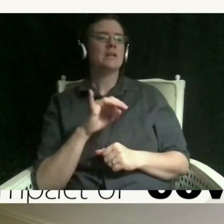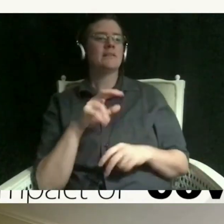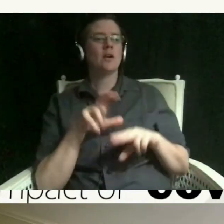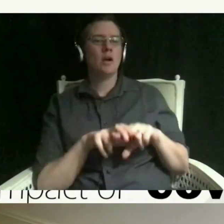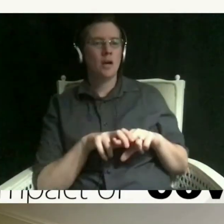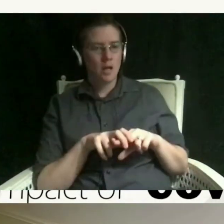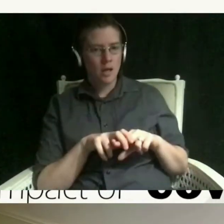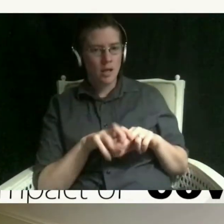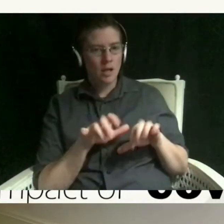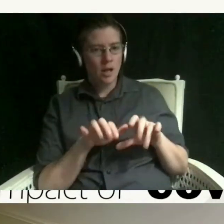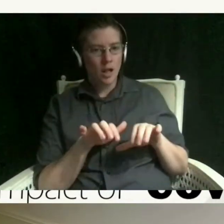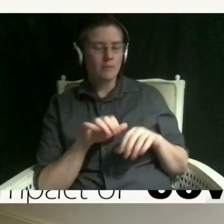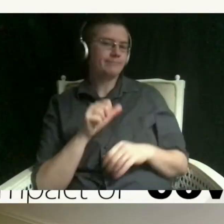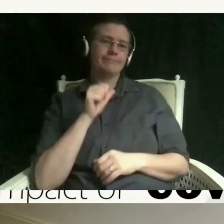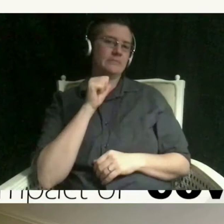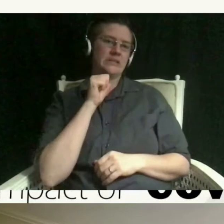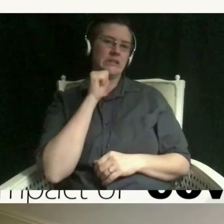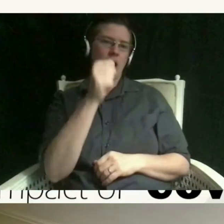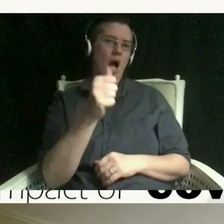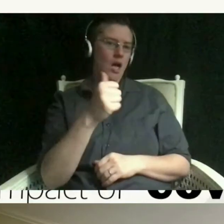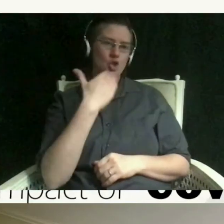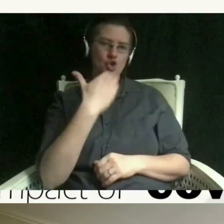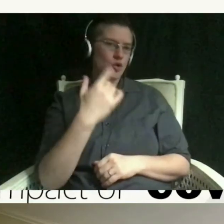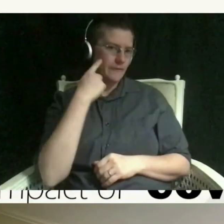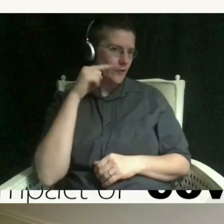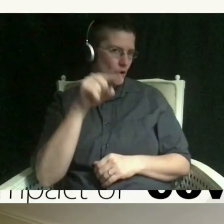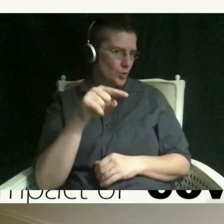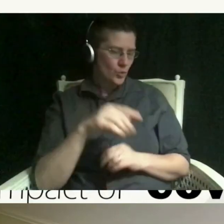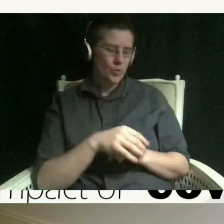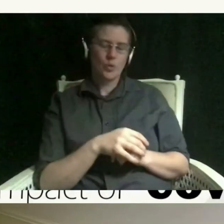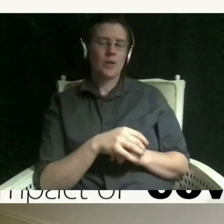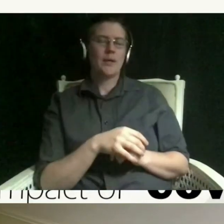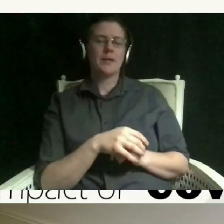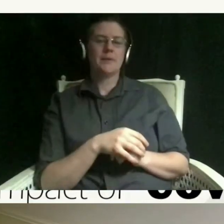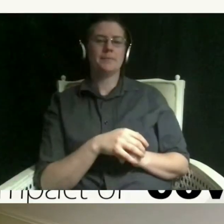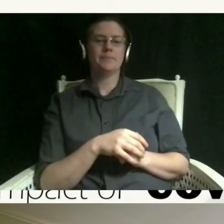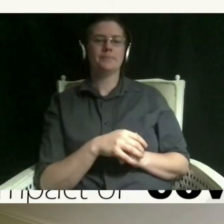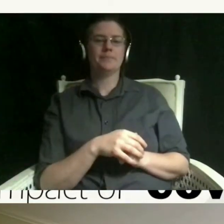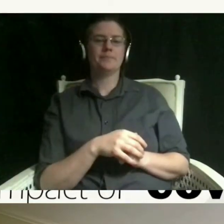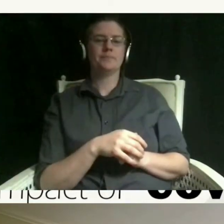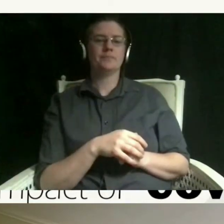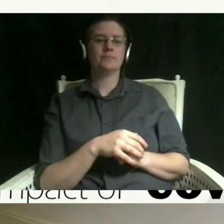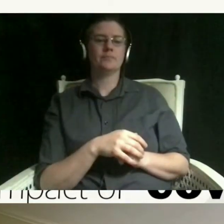that's actually not physiologically good for you even as young people you might have a alarm that